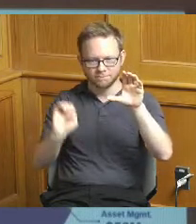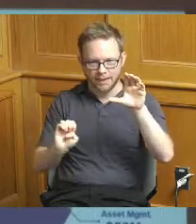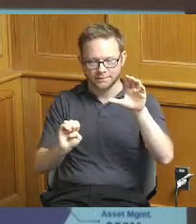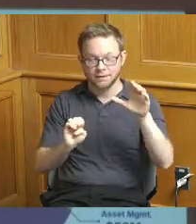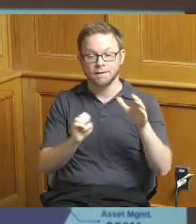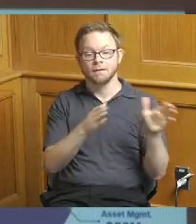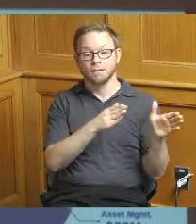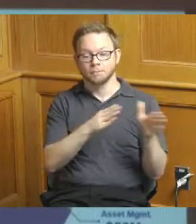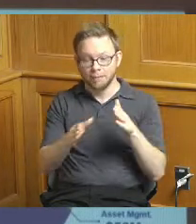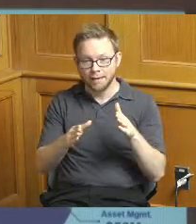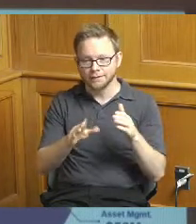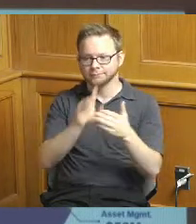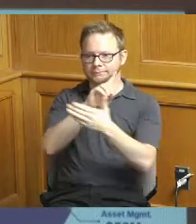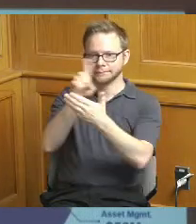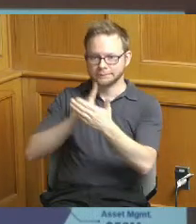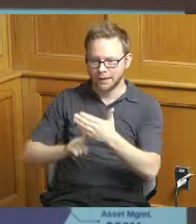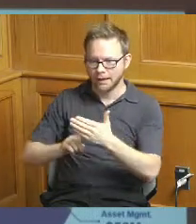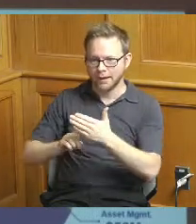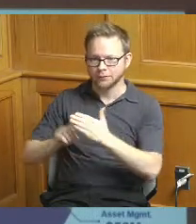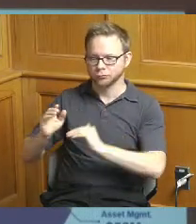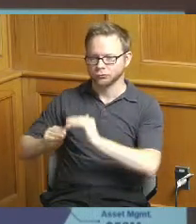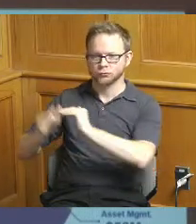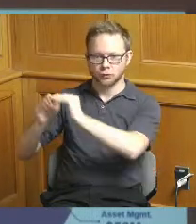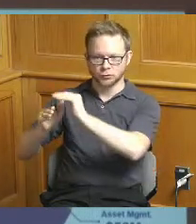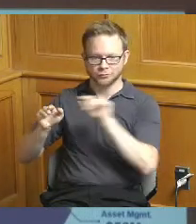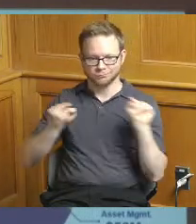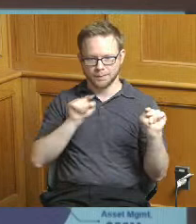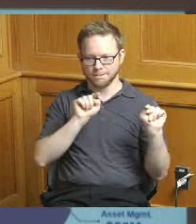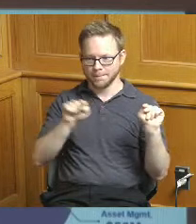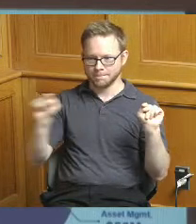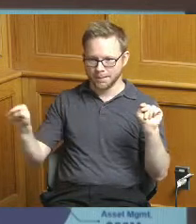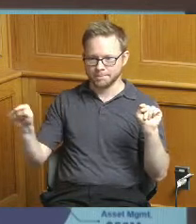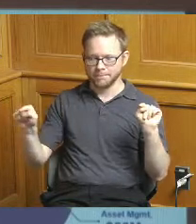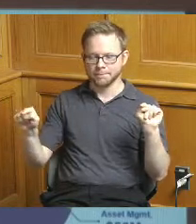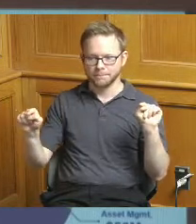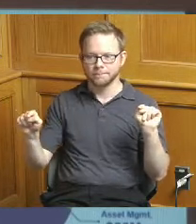phases so we're showing that there in the graphics on the right or on the left just to see that